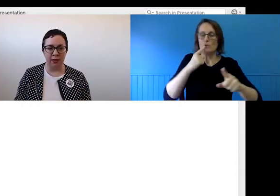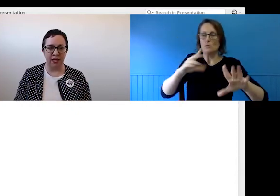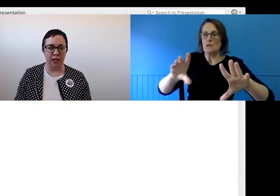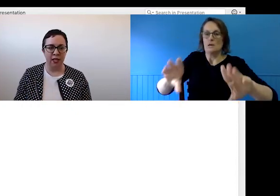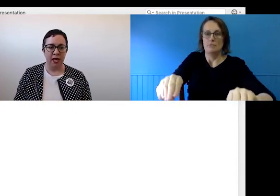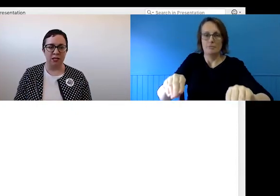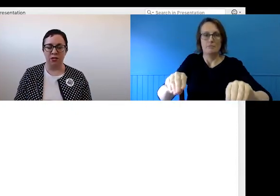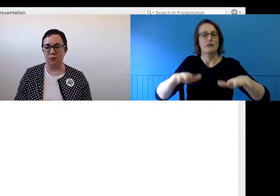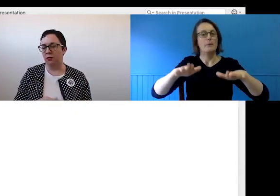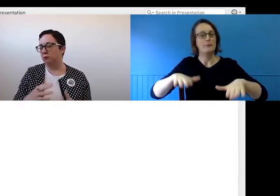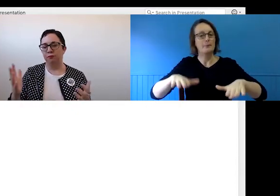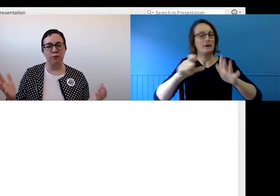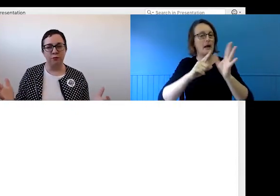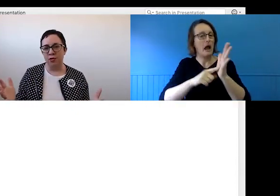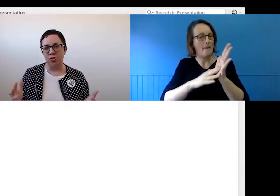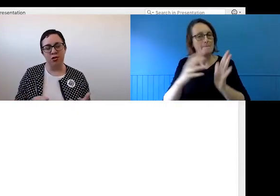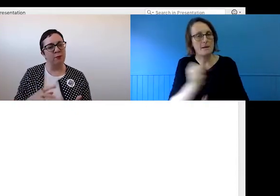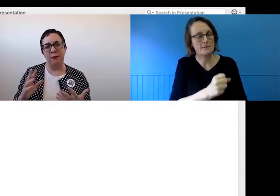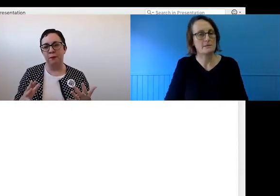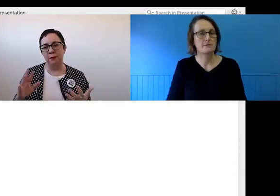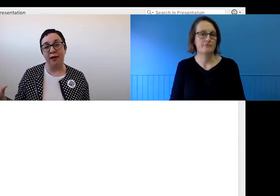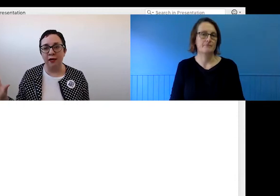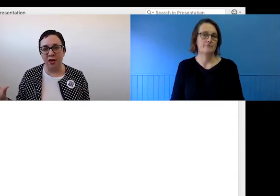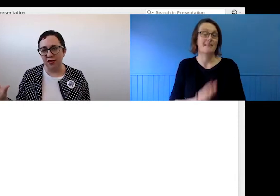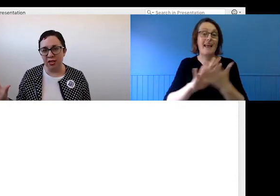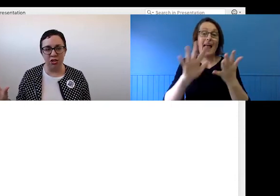calmly as possible, which you could do by parking the conversation to